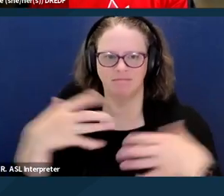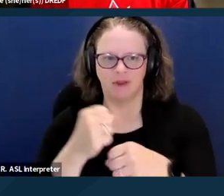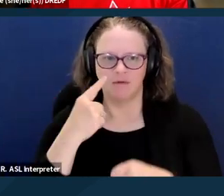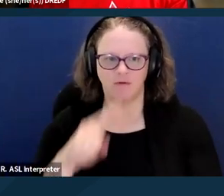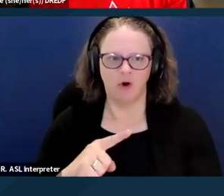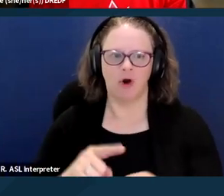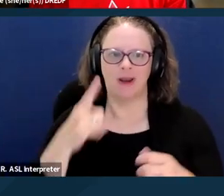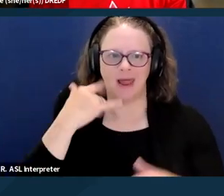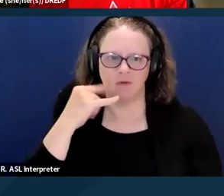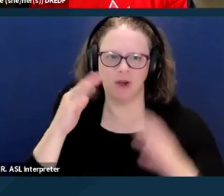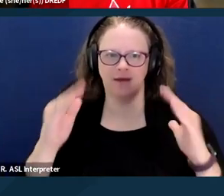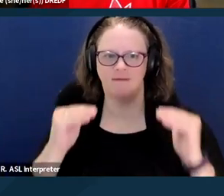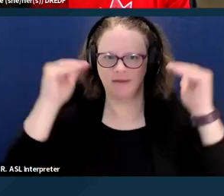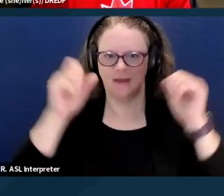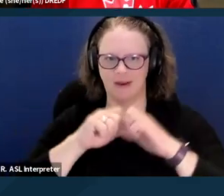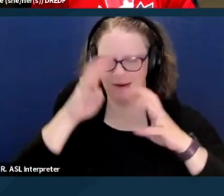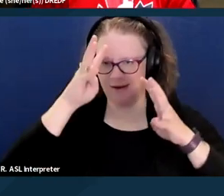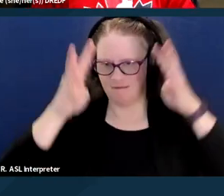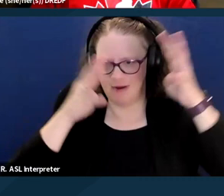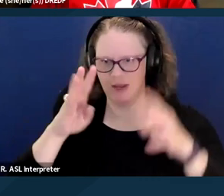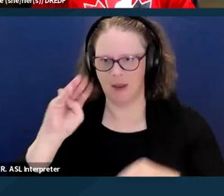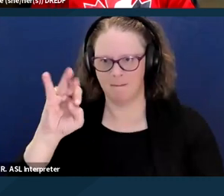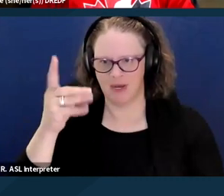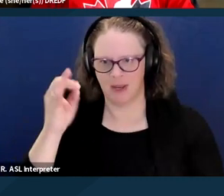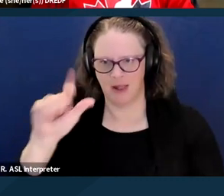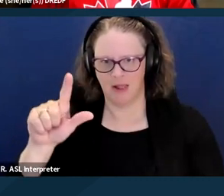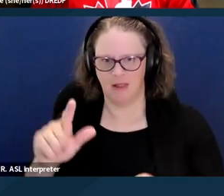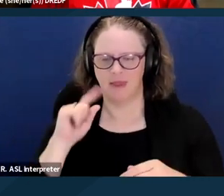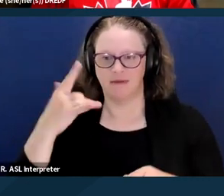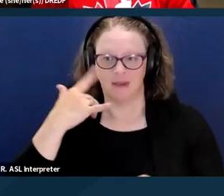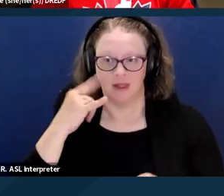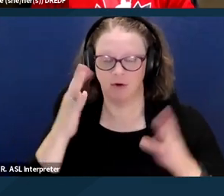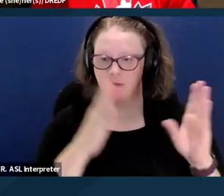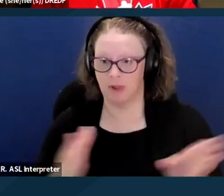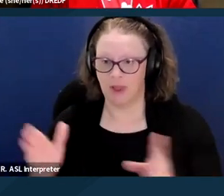It's the state's five-year plan to implement significant changes to the Medi-Cal program,